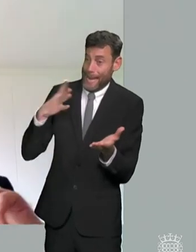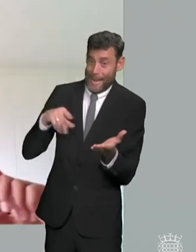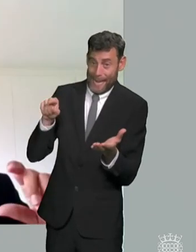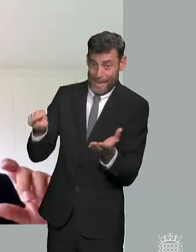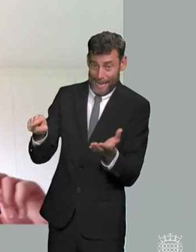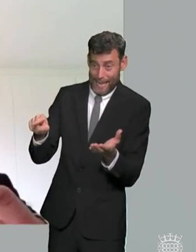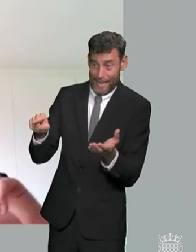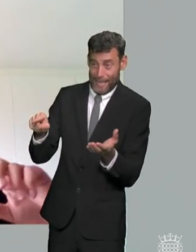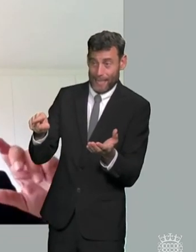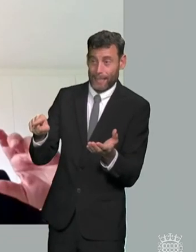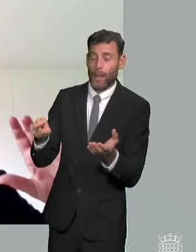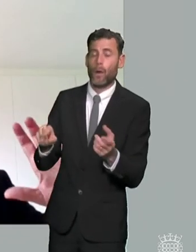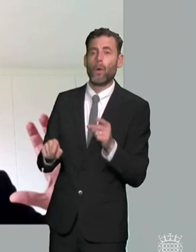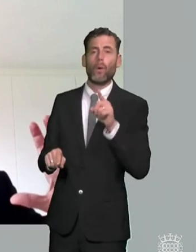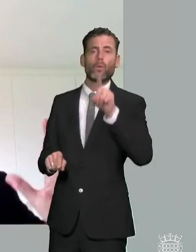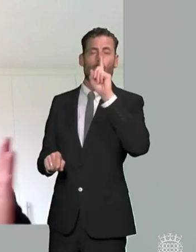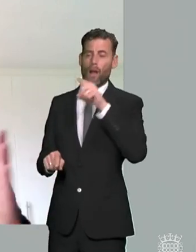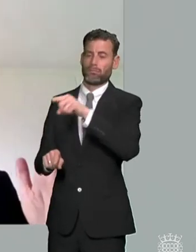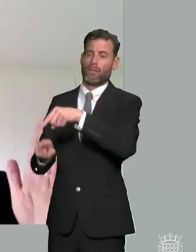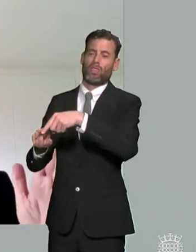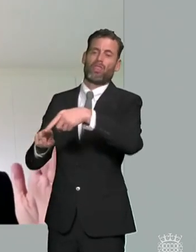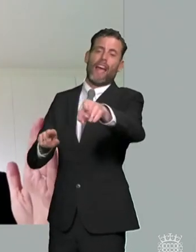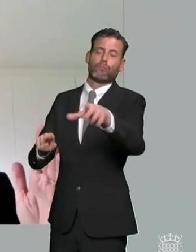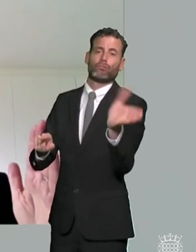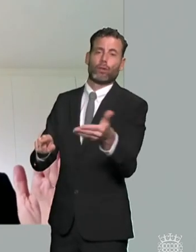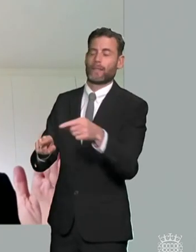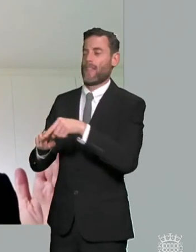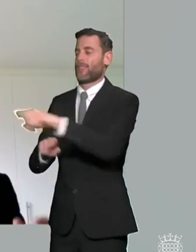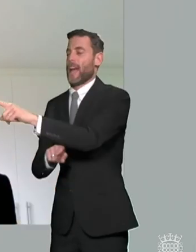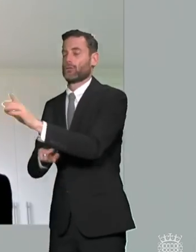pitch and hold them in a in a particular category and say well this is all that's available locally